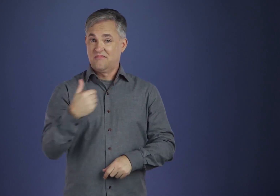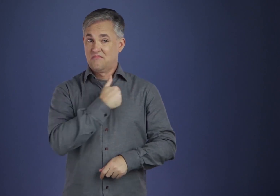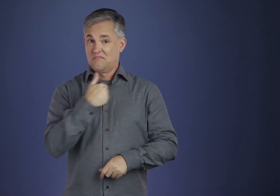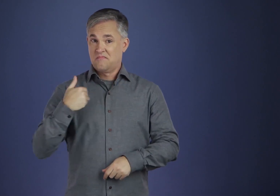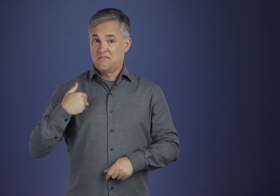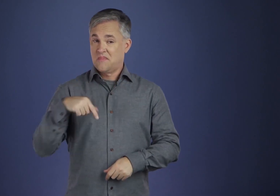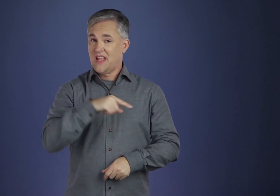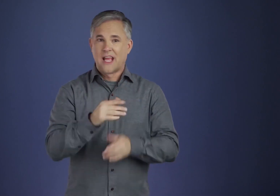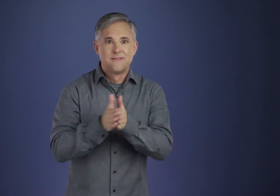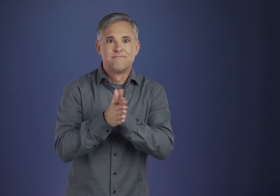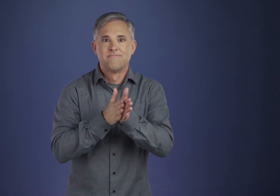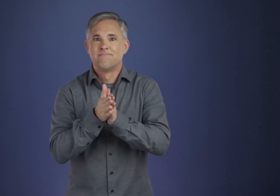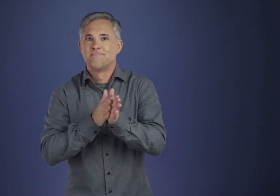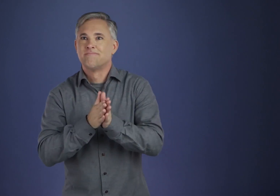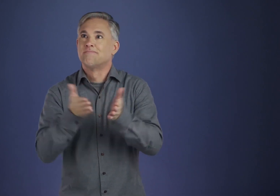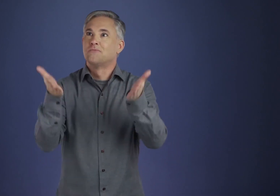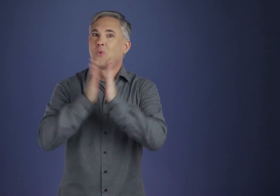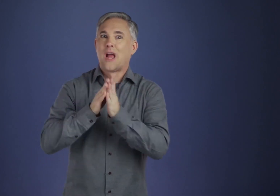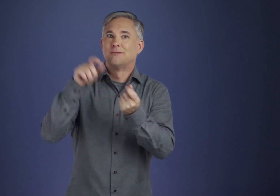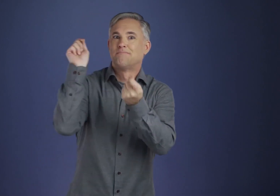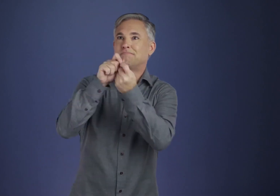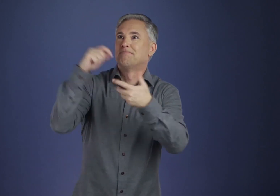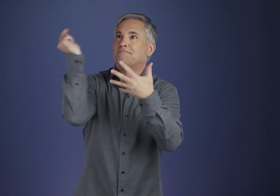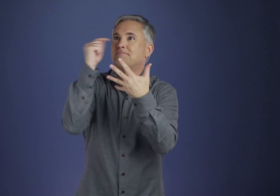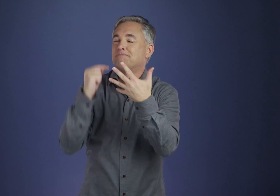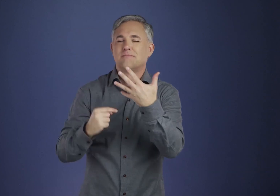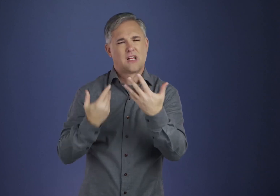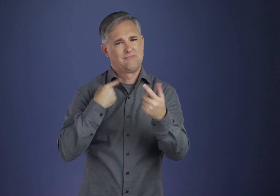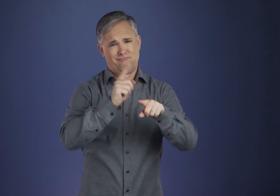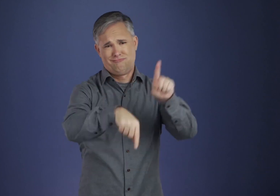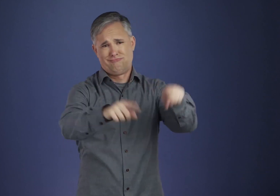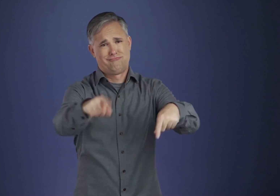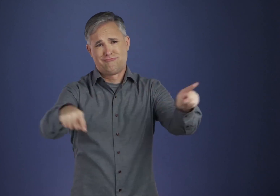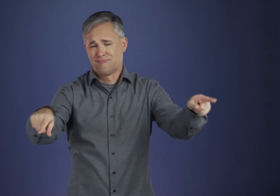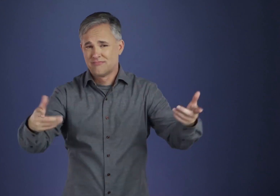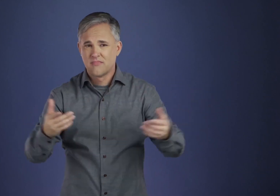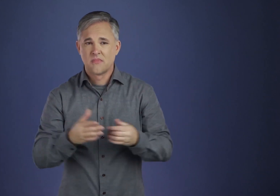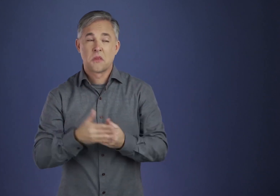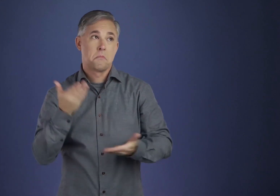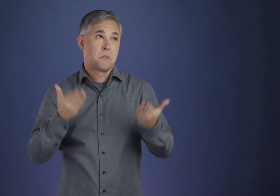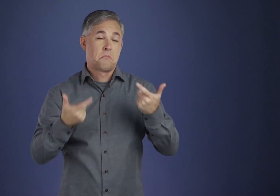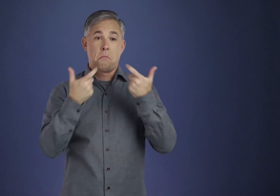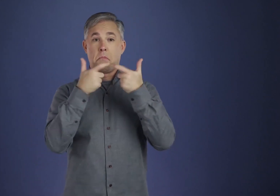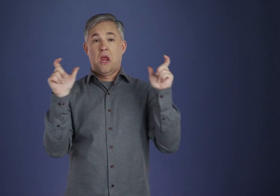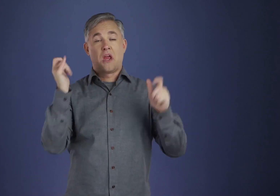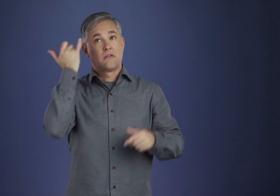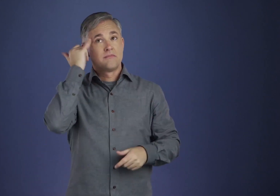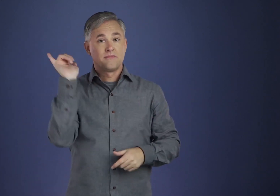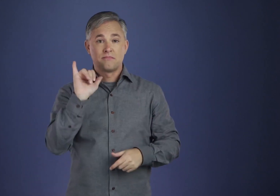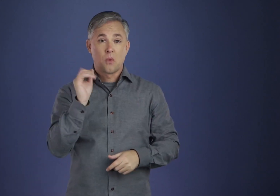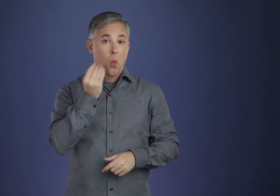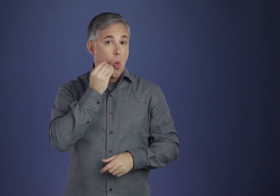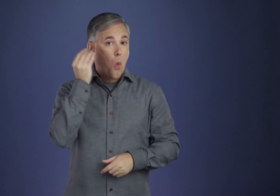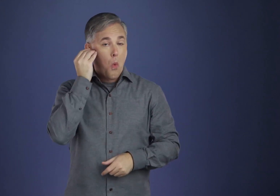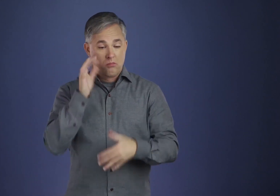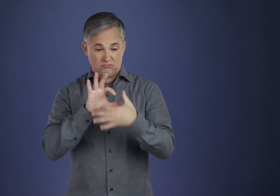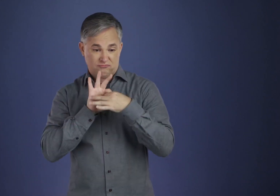by this self-serving demand of God for replies, is a particularly disconcerting individual.